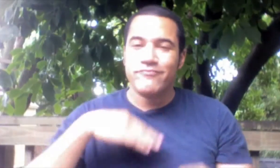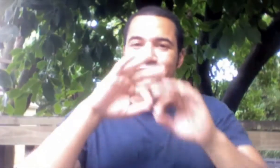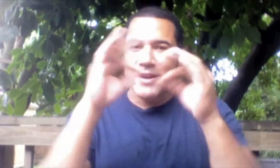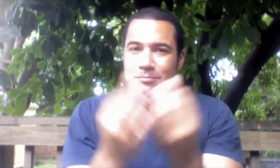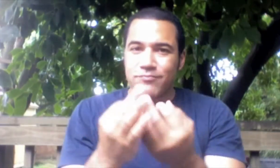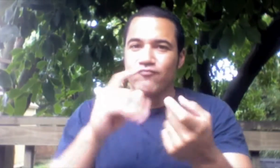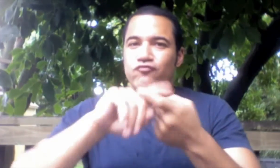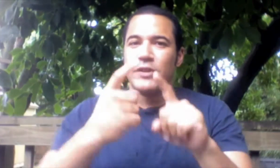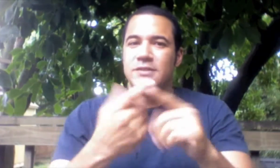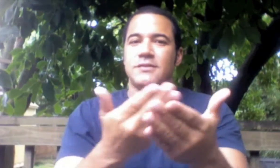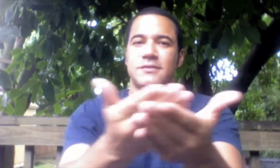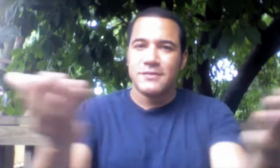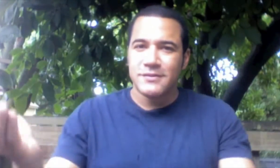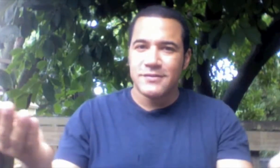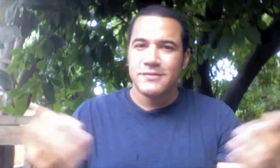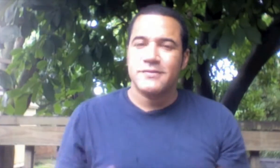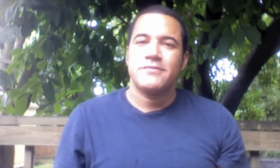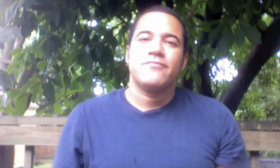Hello to my family, friends, and others.